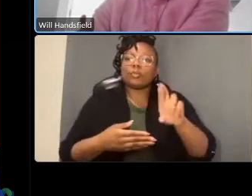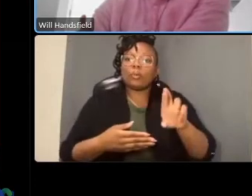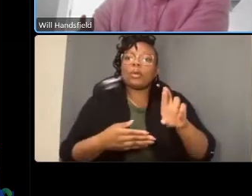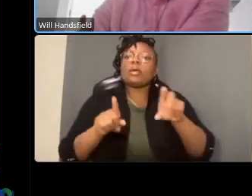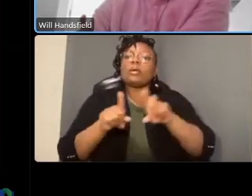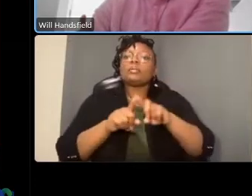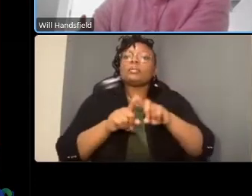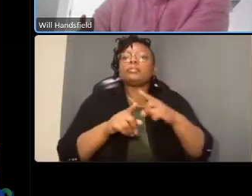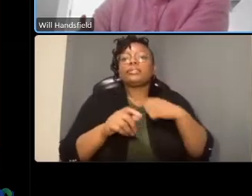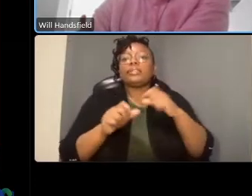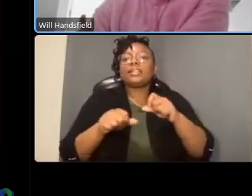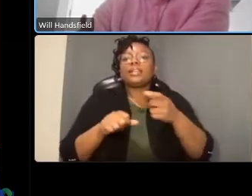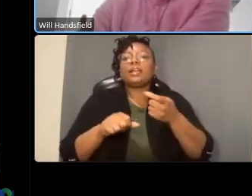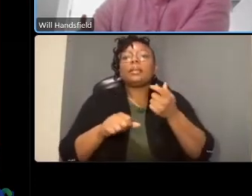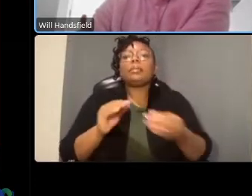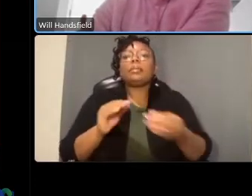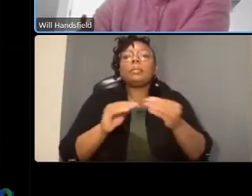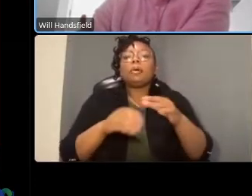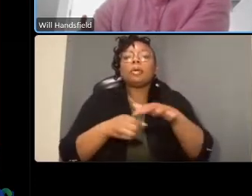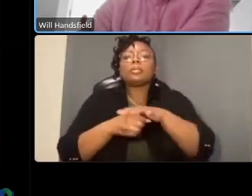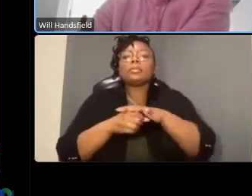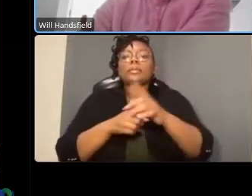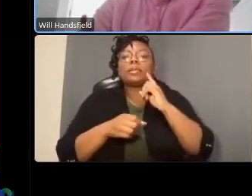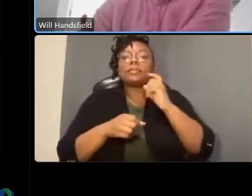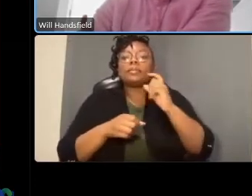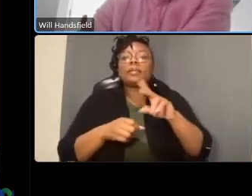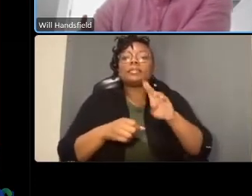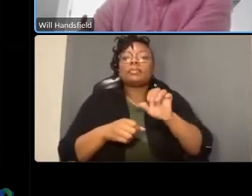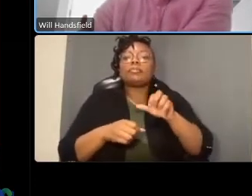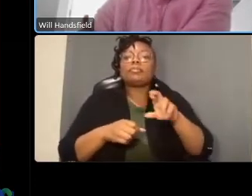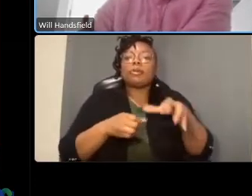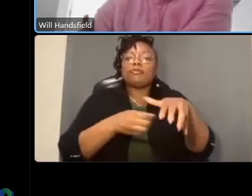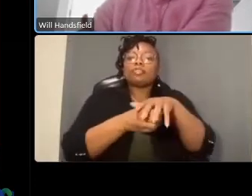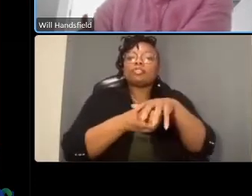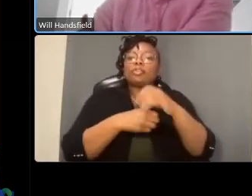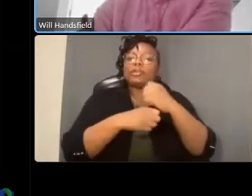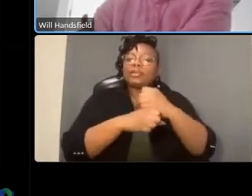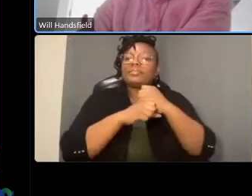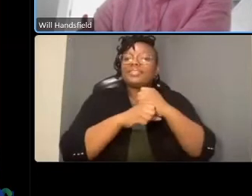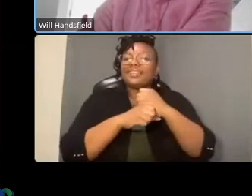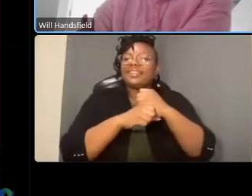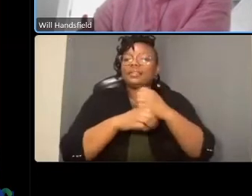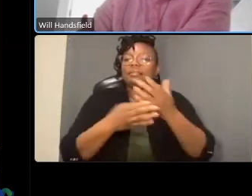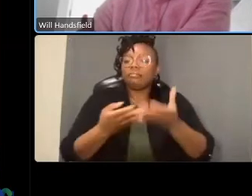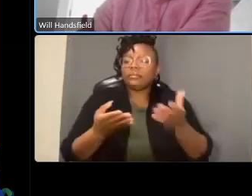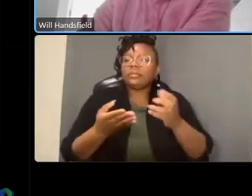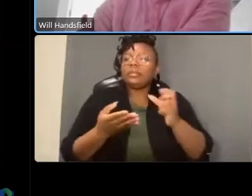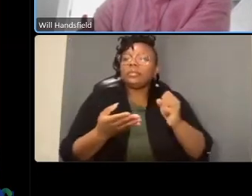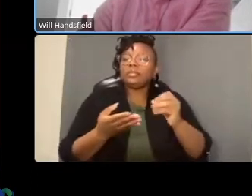of the buffer zone protected nature of it so that that's a common feature that you'll see